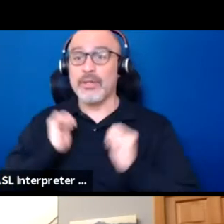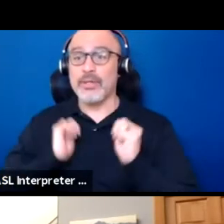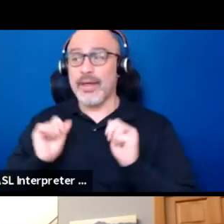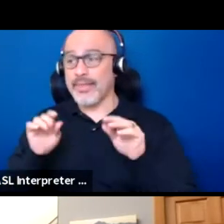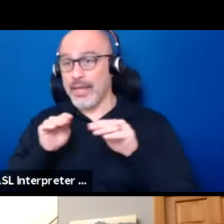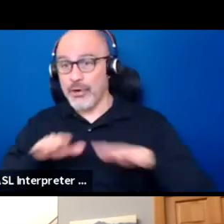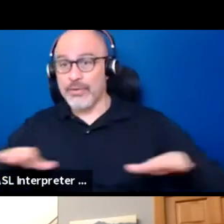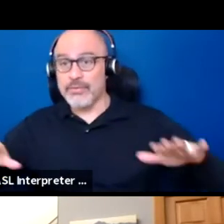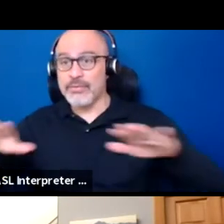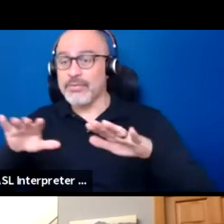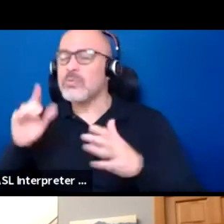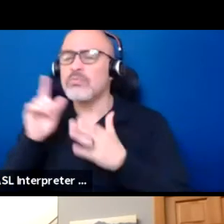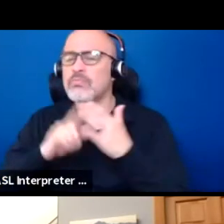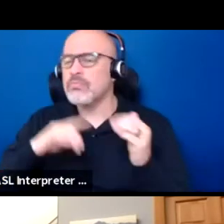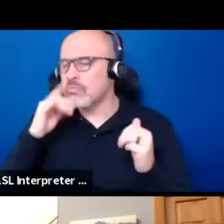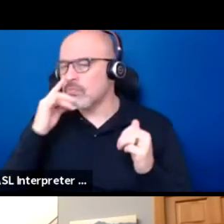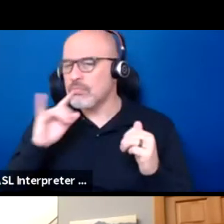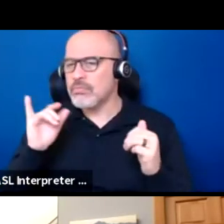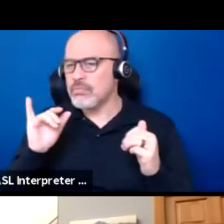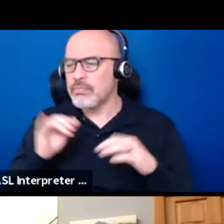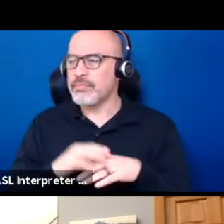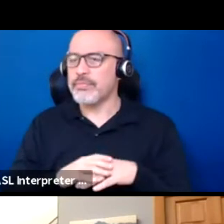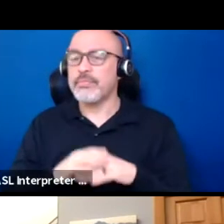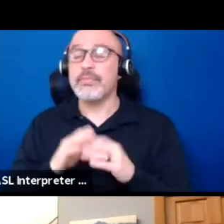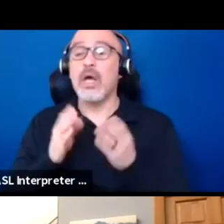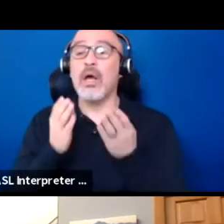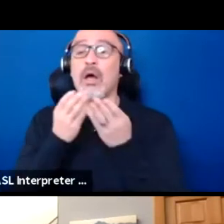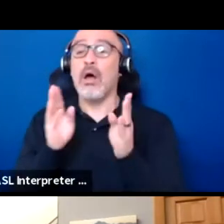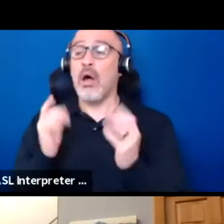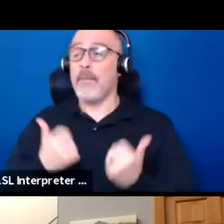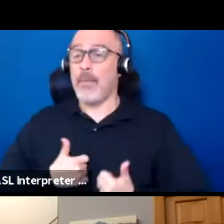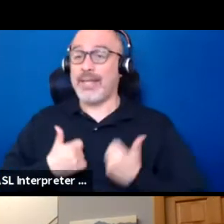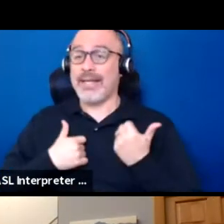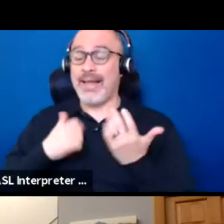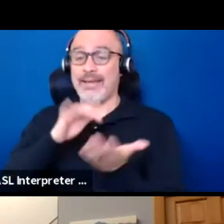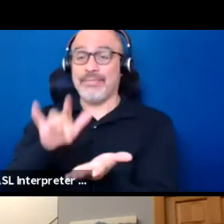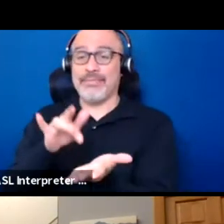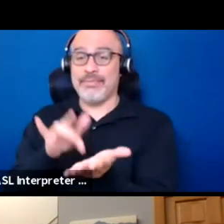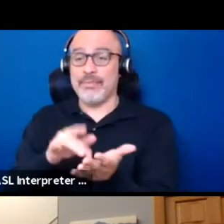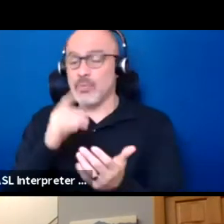What does theater at the heart of public life look like? And what does tribal sovereignty look like